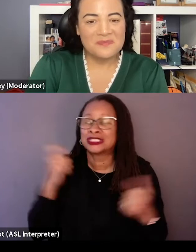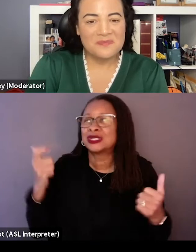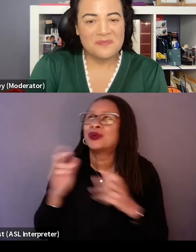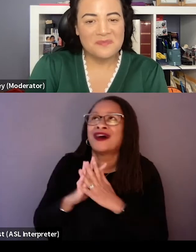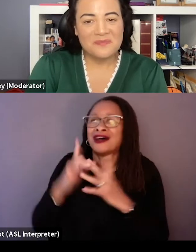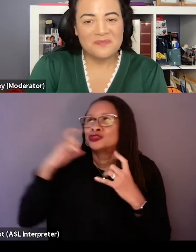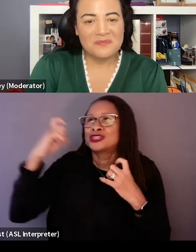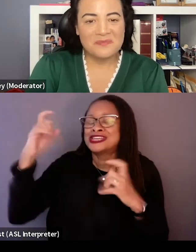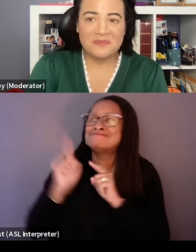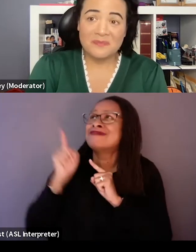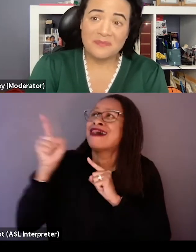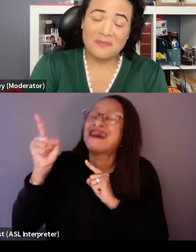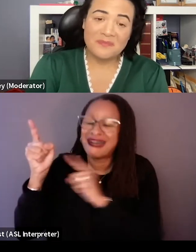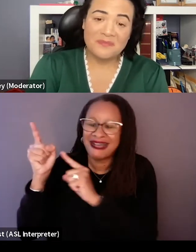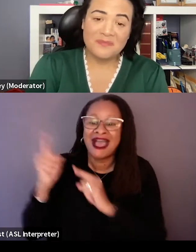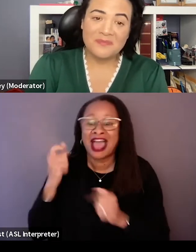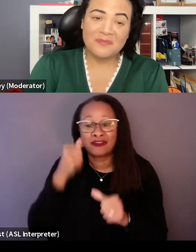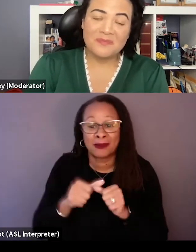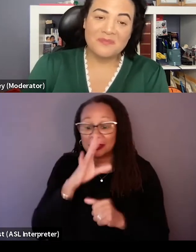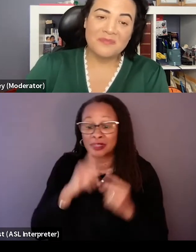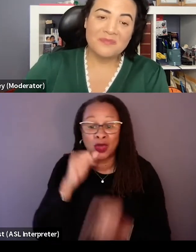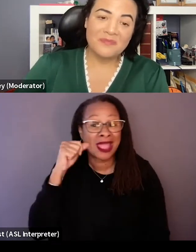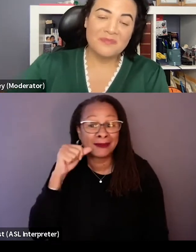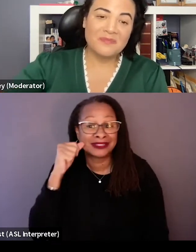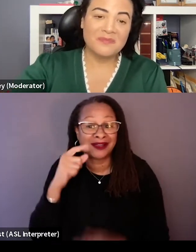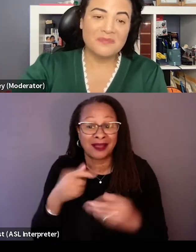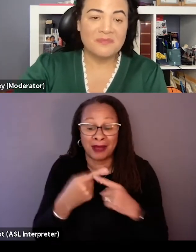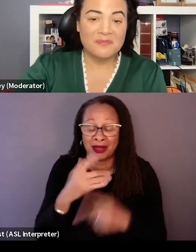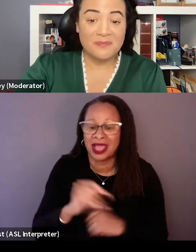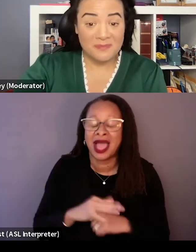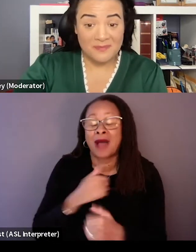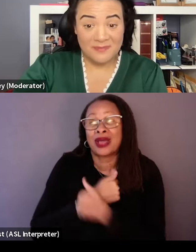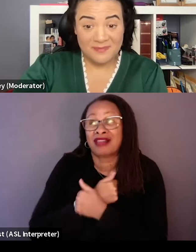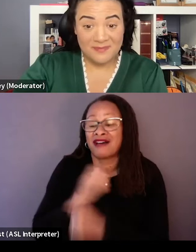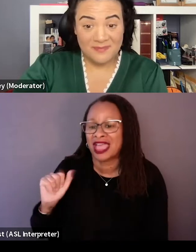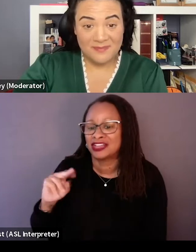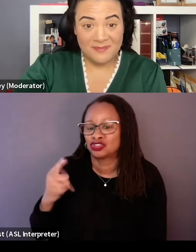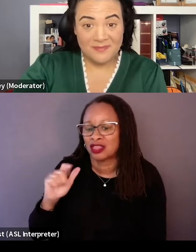And I, I remember talking to Amazon about it and saying, I'd love Angela to do this. And they said like, "Oh my God,